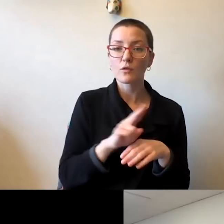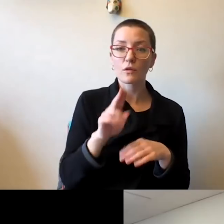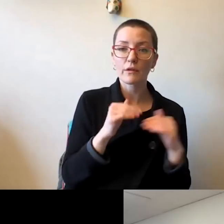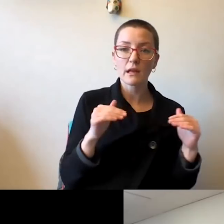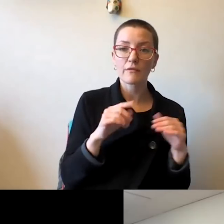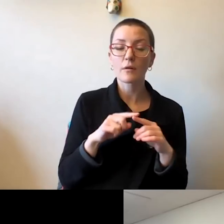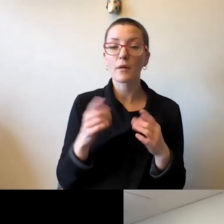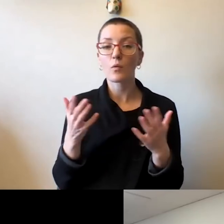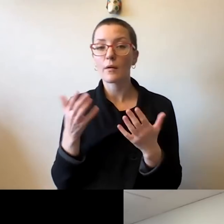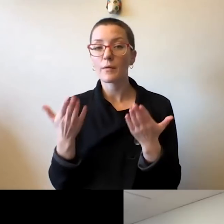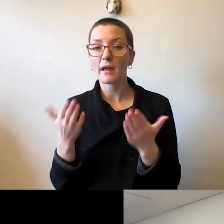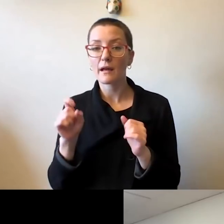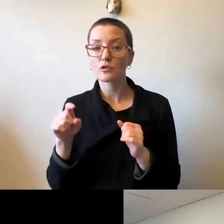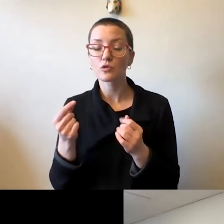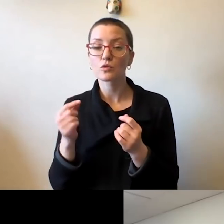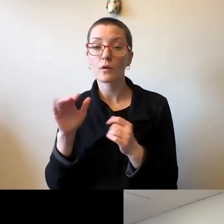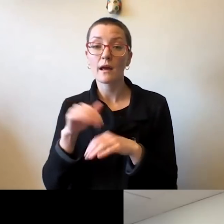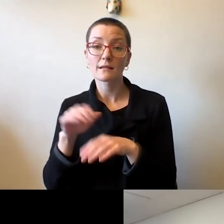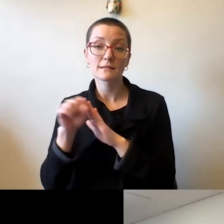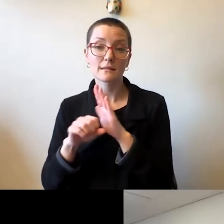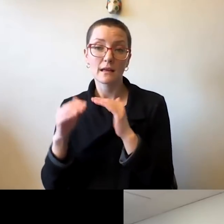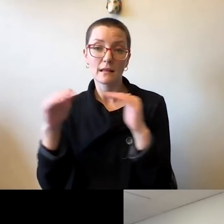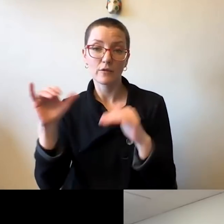at the state level as well. Andreas Cangellaris: Happy to do so, Chancellor,